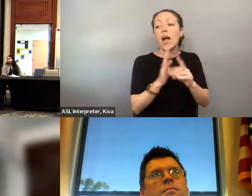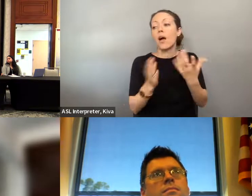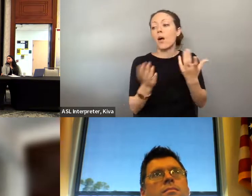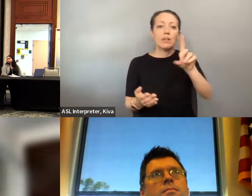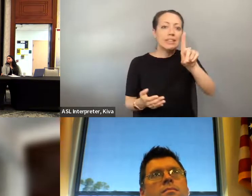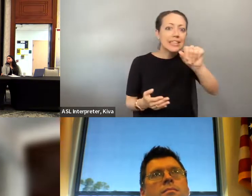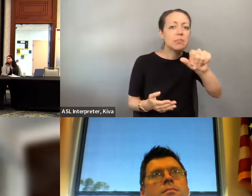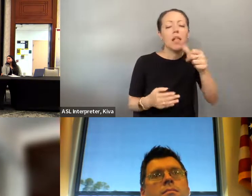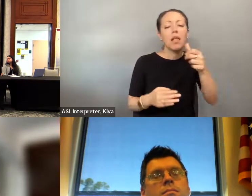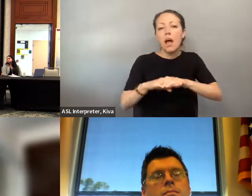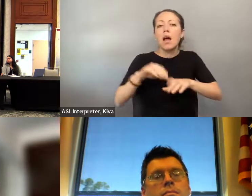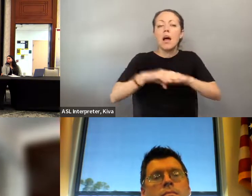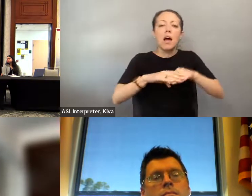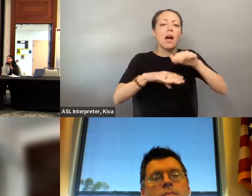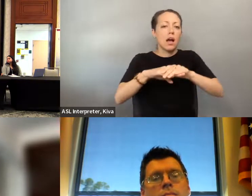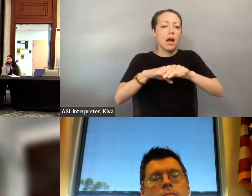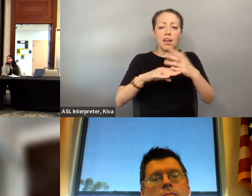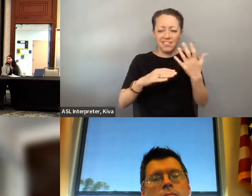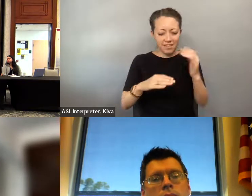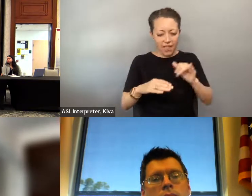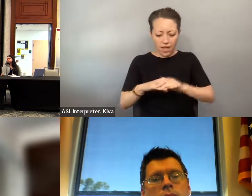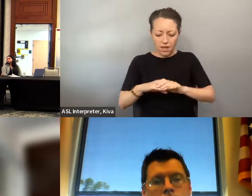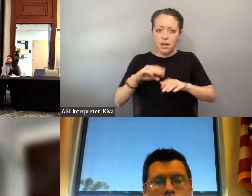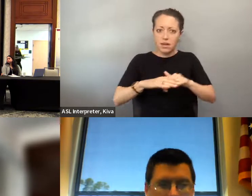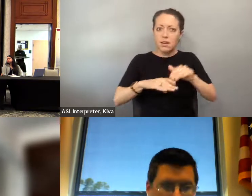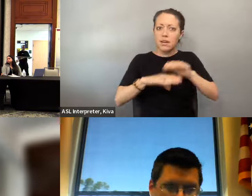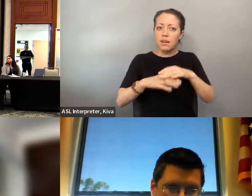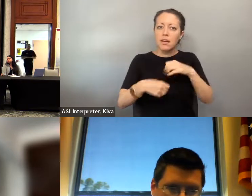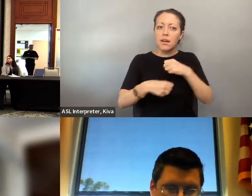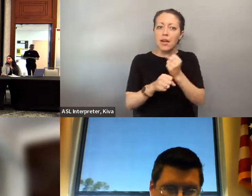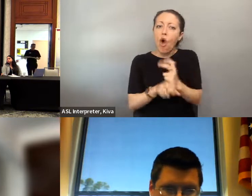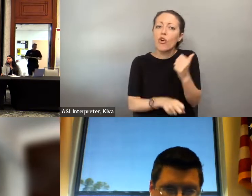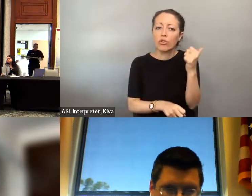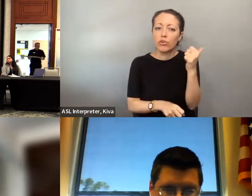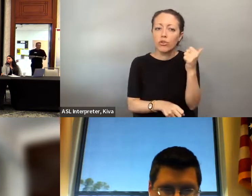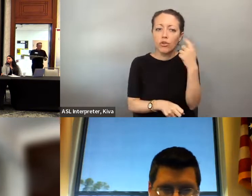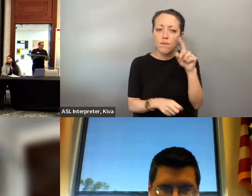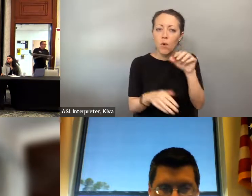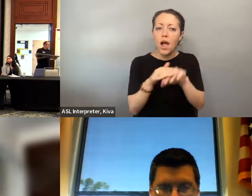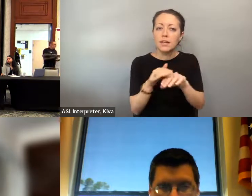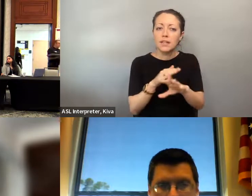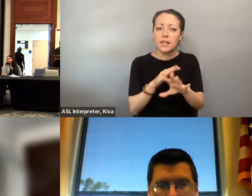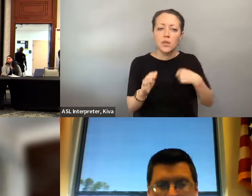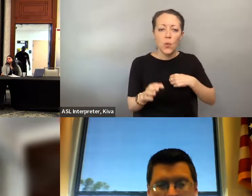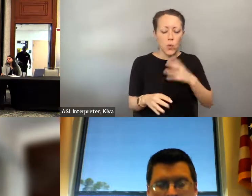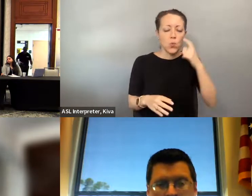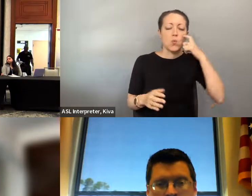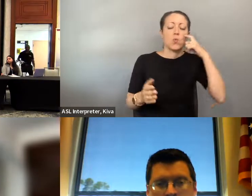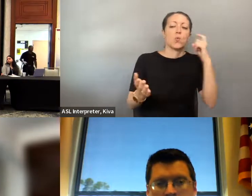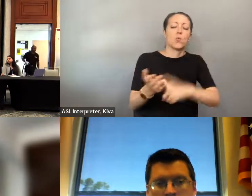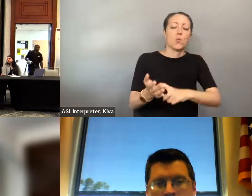paying job, you layer on to that racial differences or if we have an immigrant background and if you